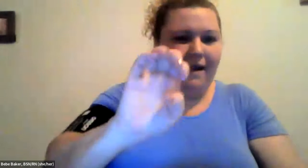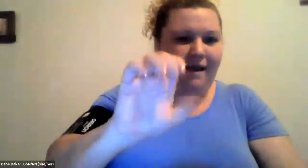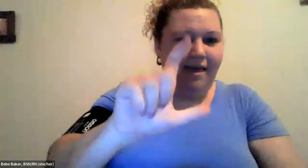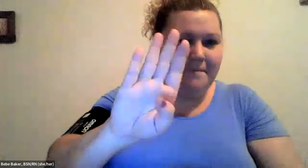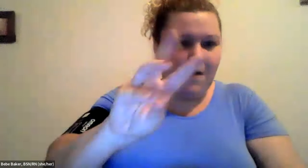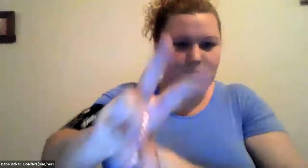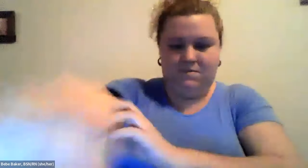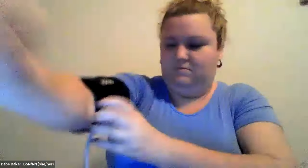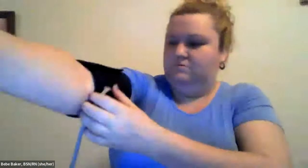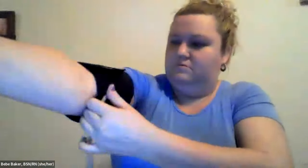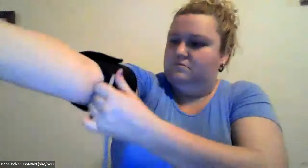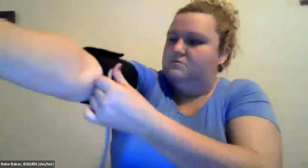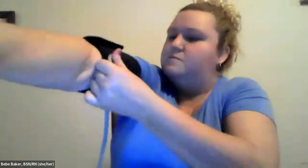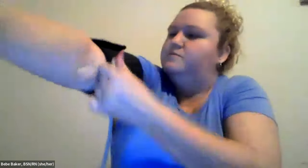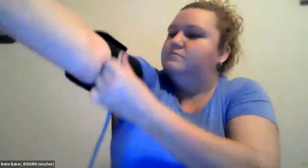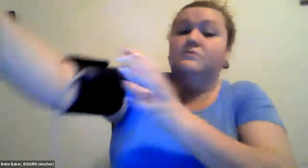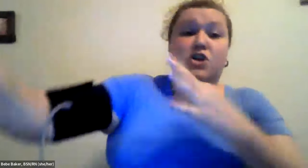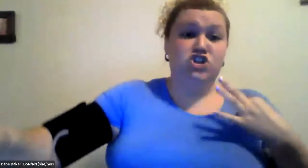Cristine Saunders: So it should be above your elbow.